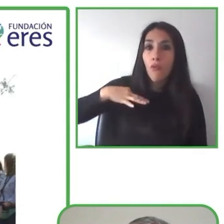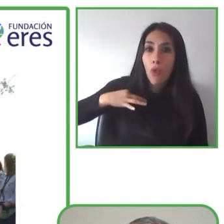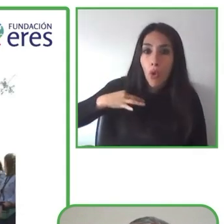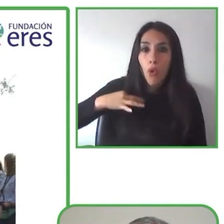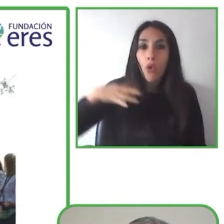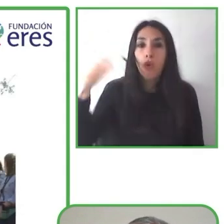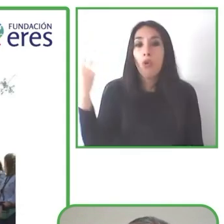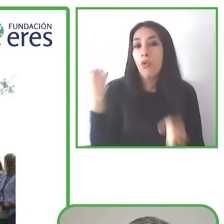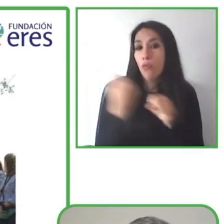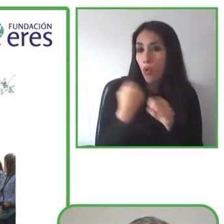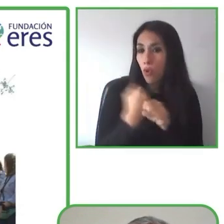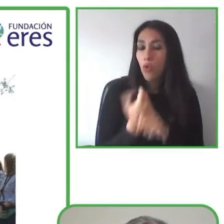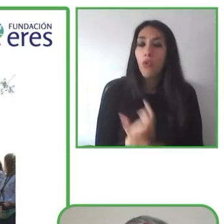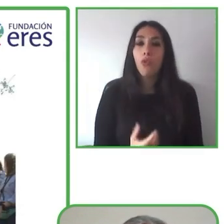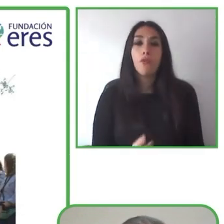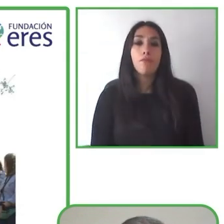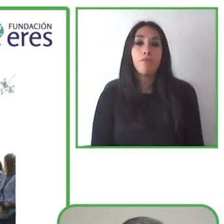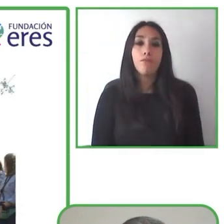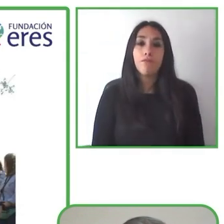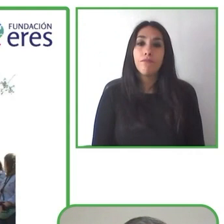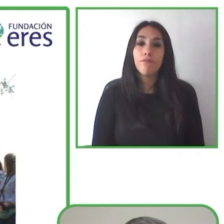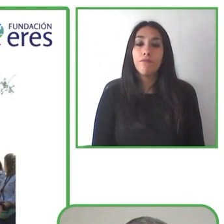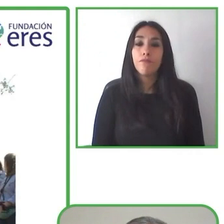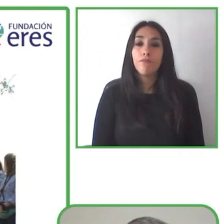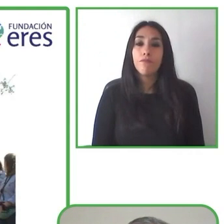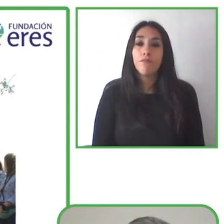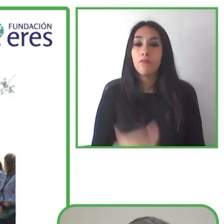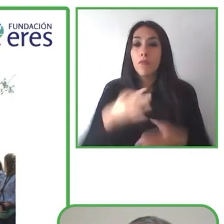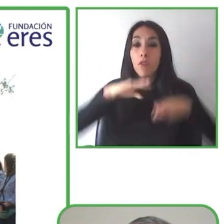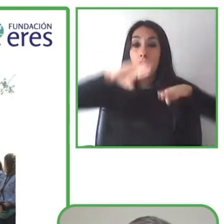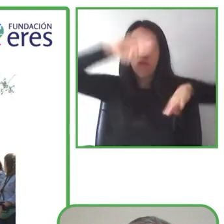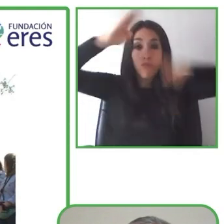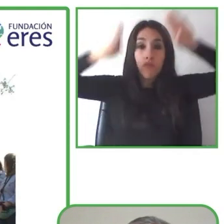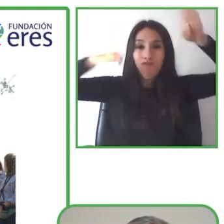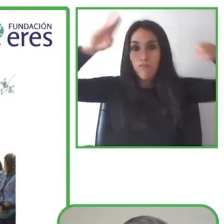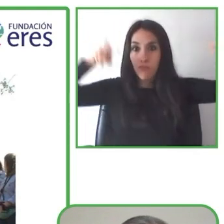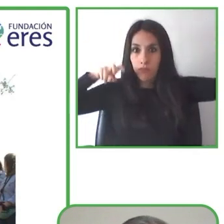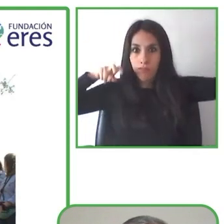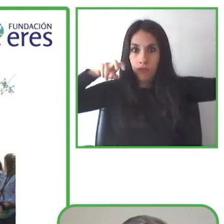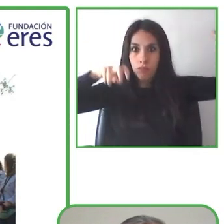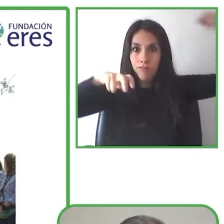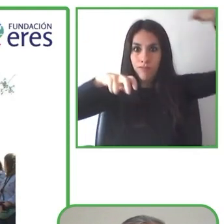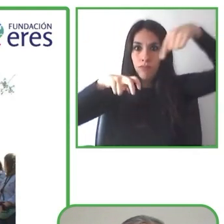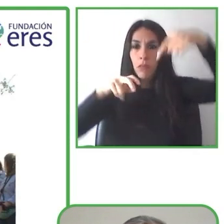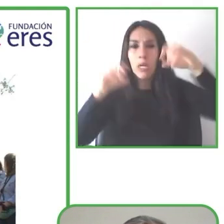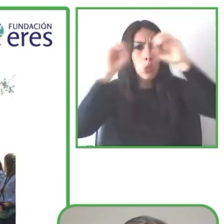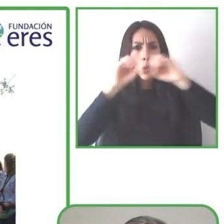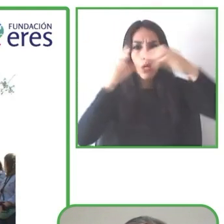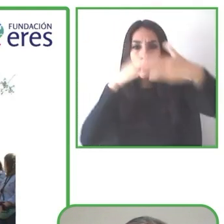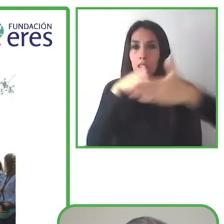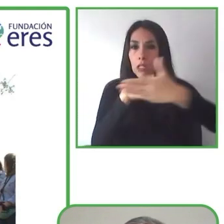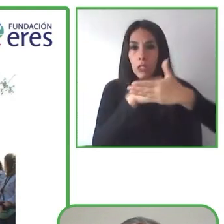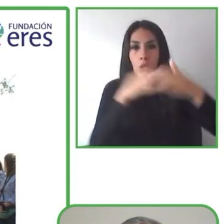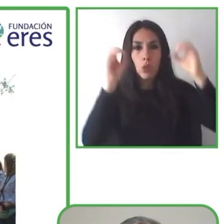hiking without limits includes several different elements, including the assessment, design and adaptation